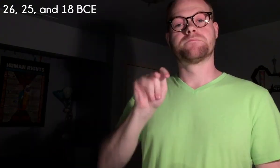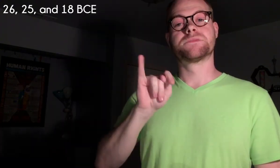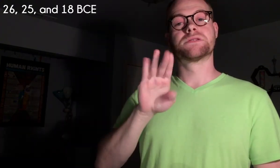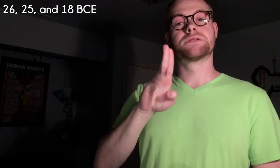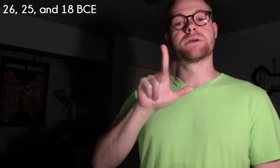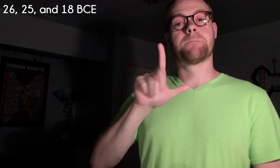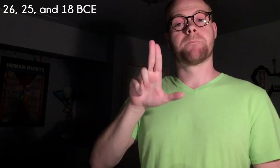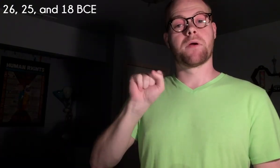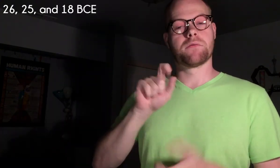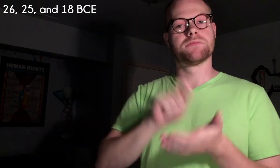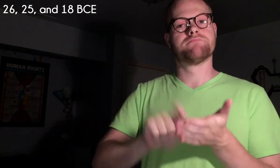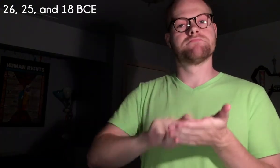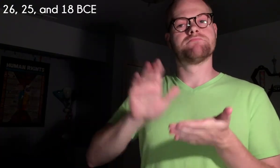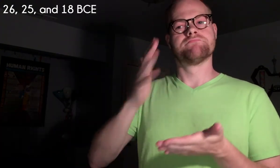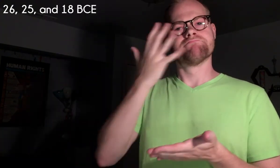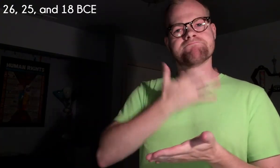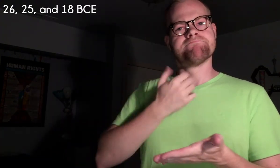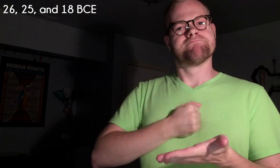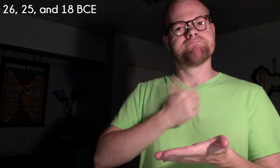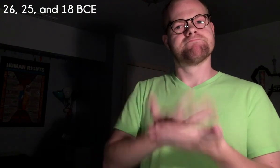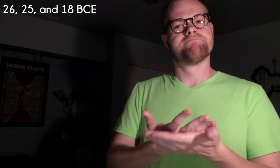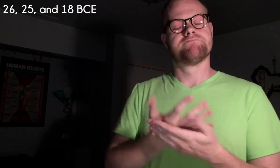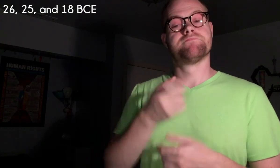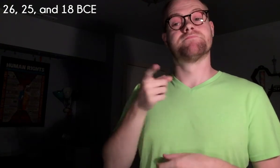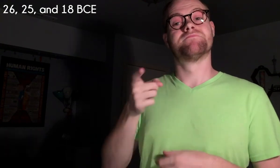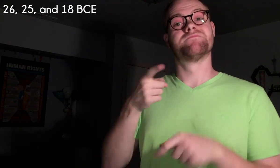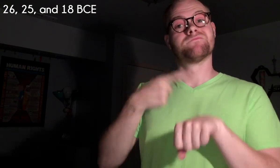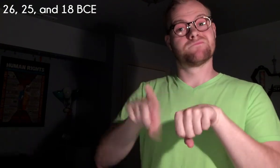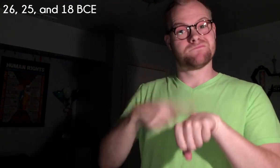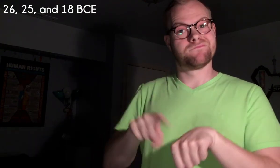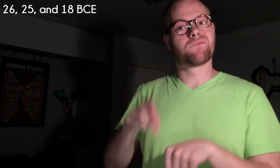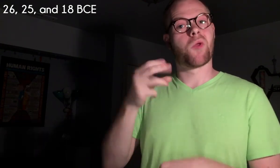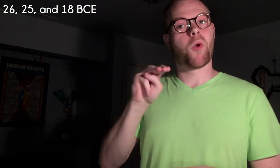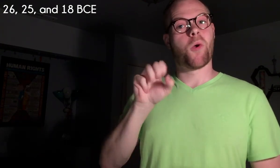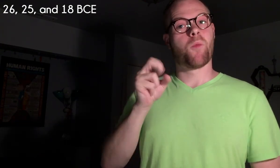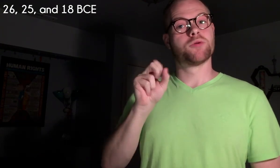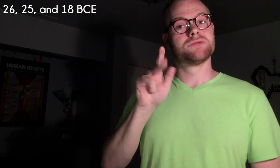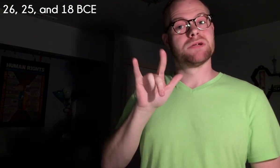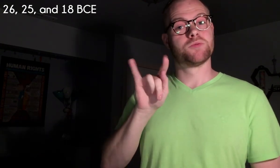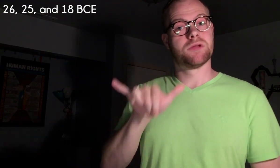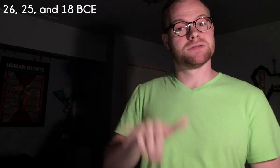26, 25 and 18 BCE Tibullus writes his elegies, with references to homosexuality.